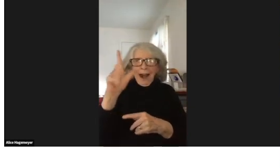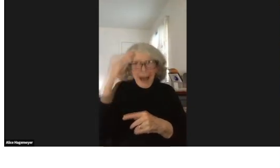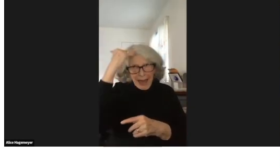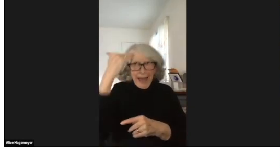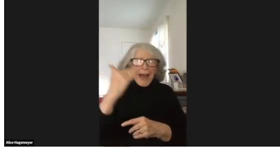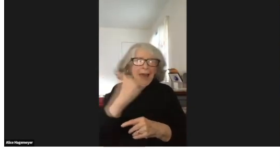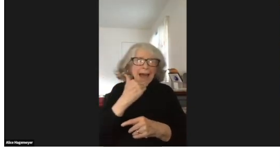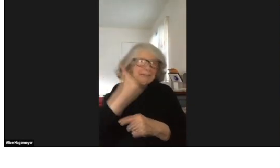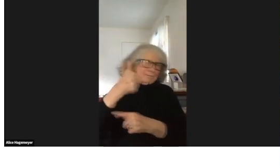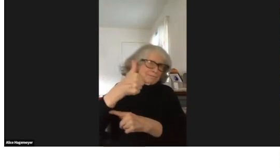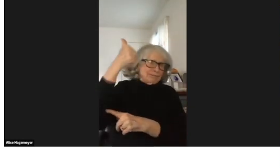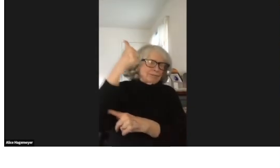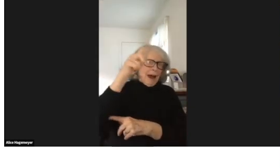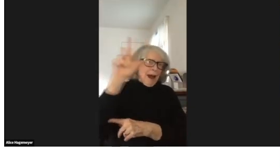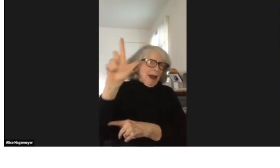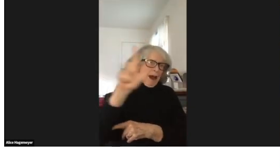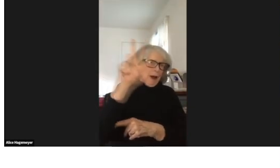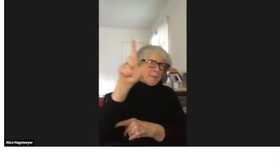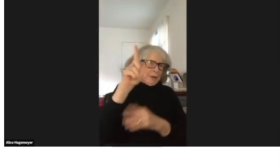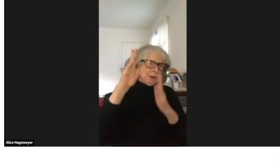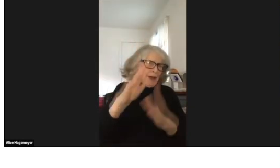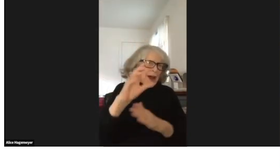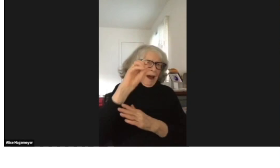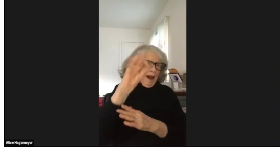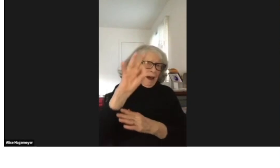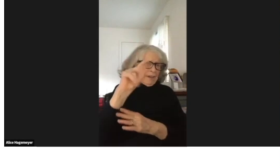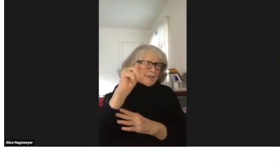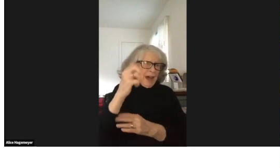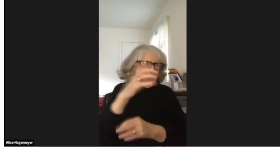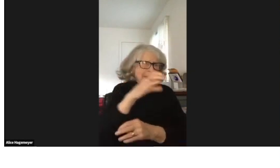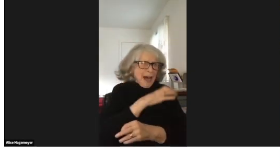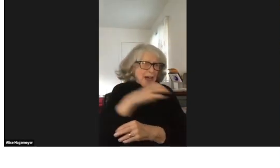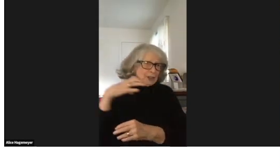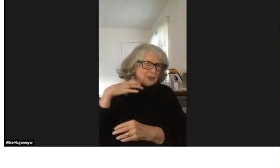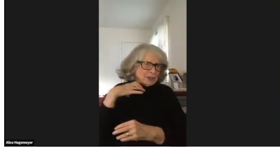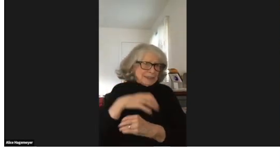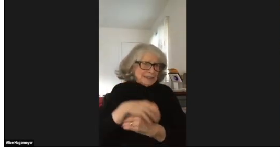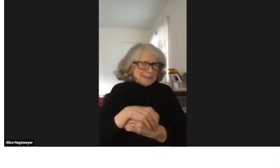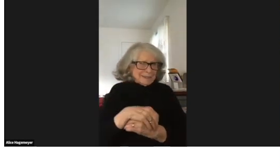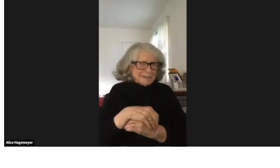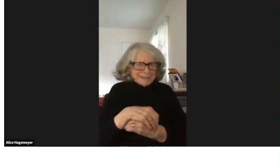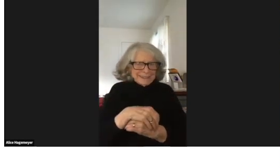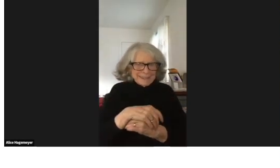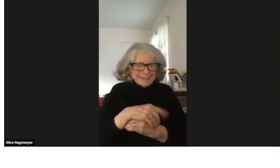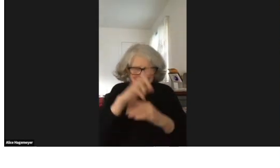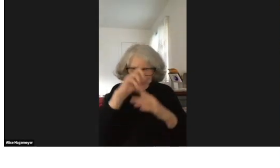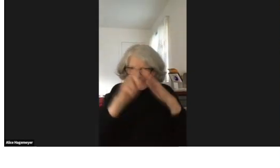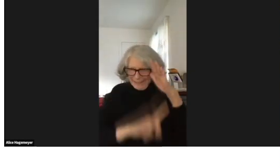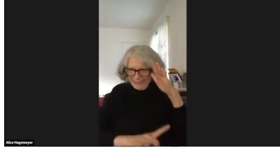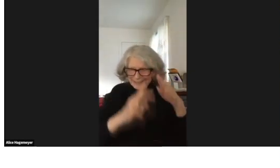but this person is now the head librarian of the Council.